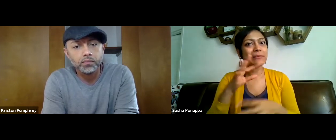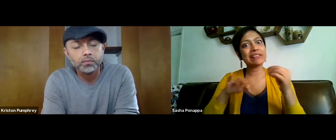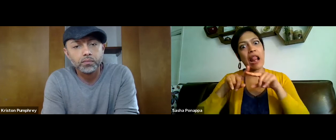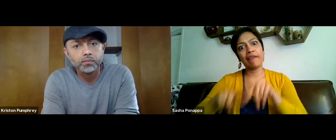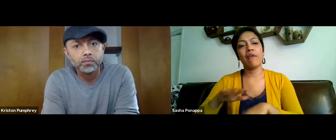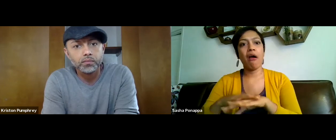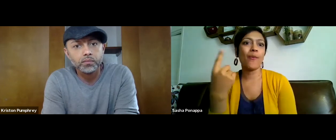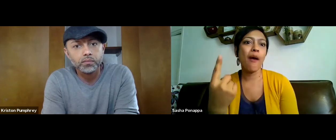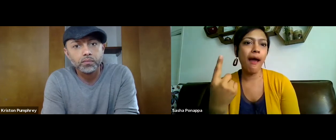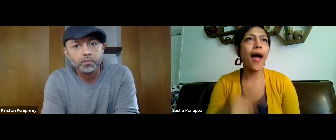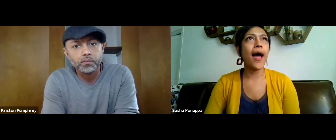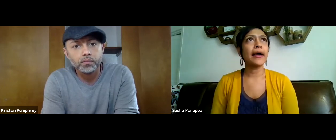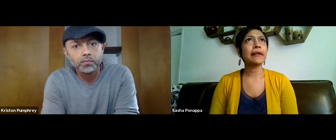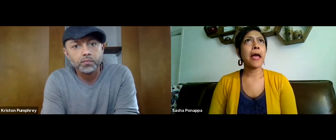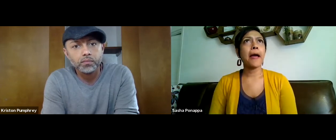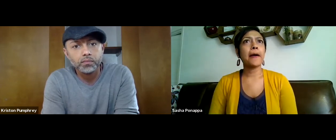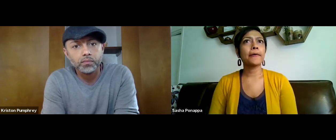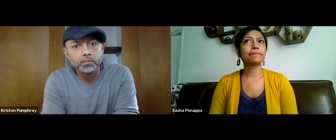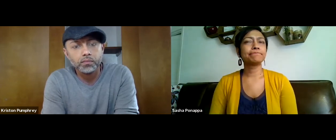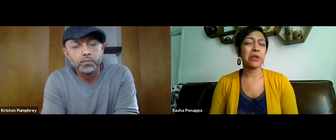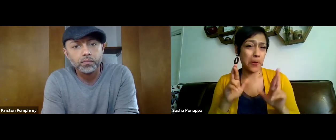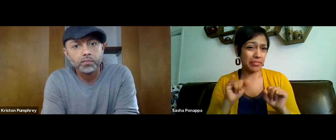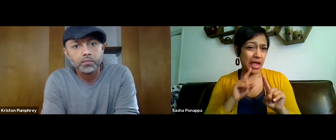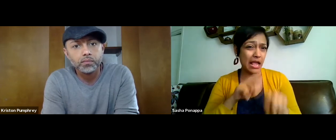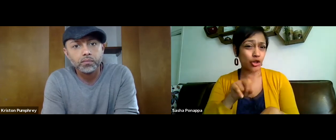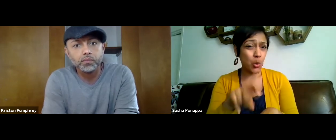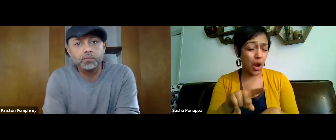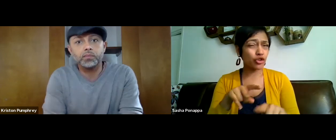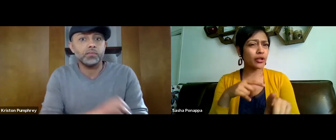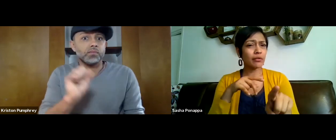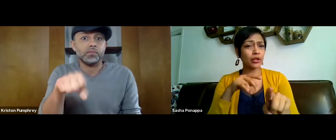It's always best to get as many funds to be able to support your organization members.